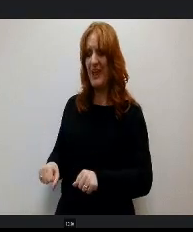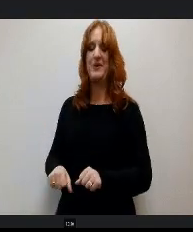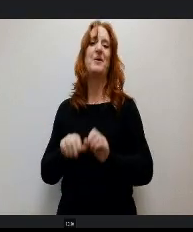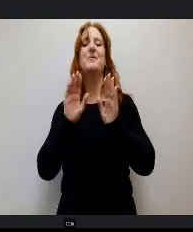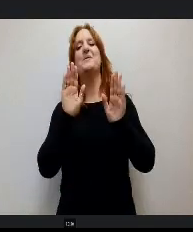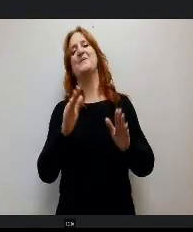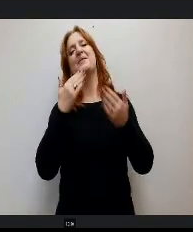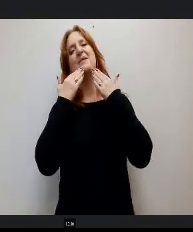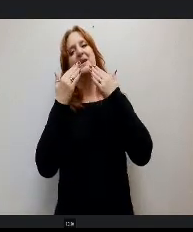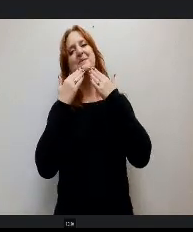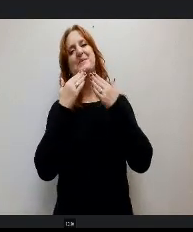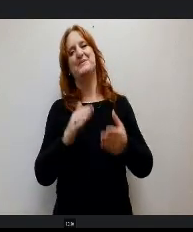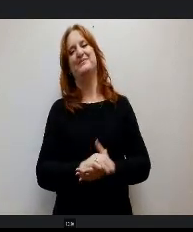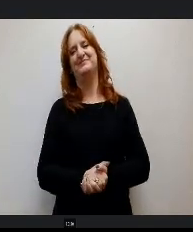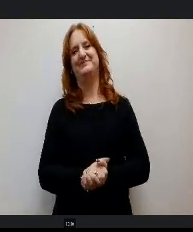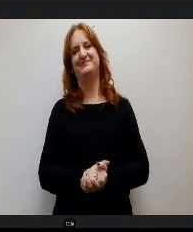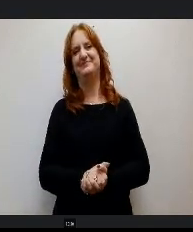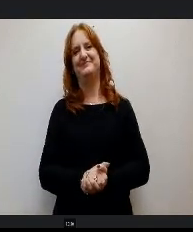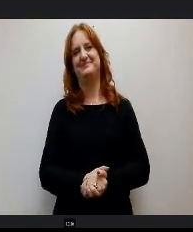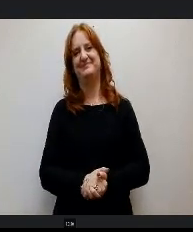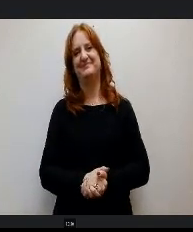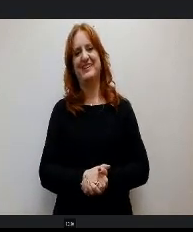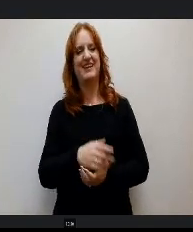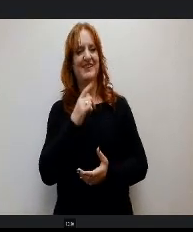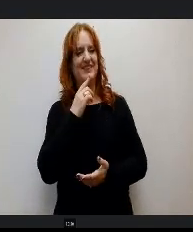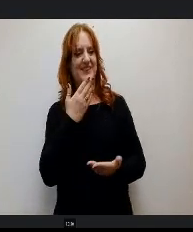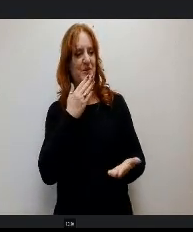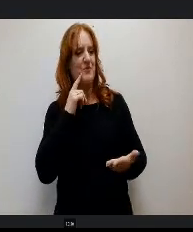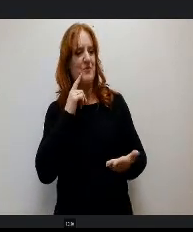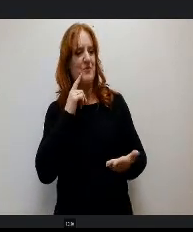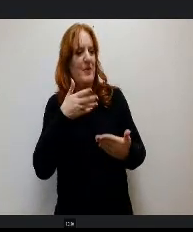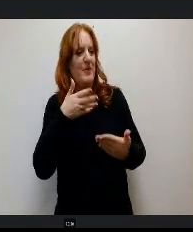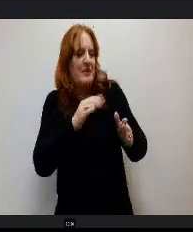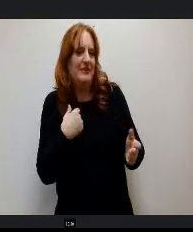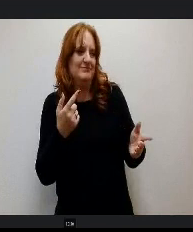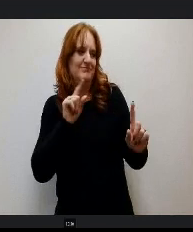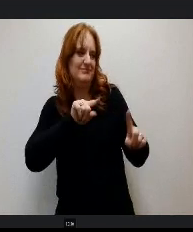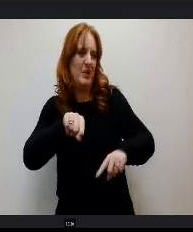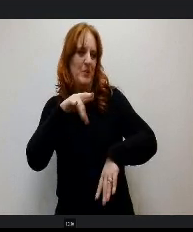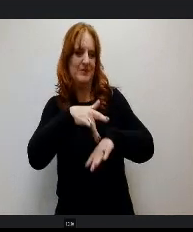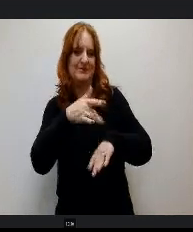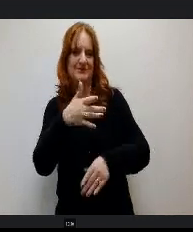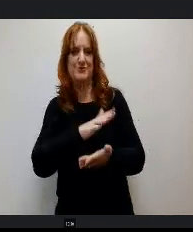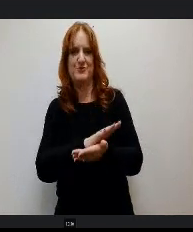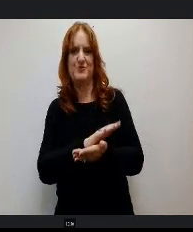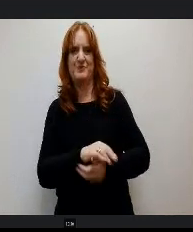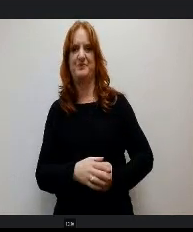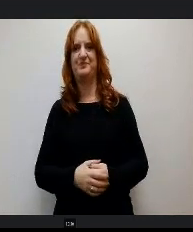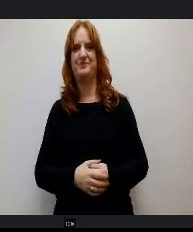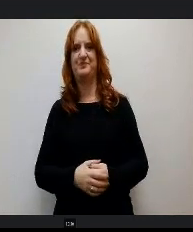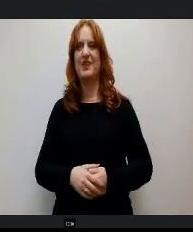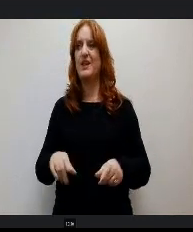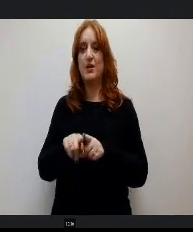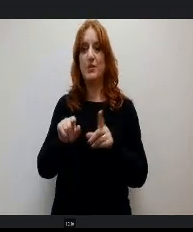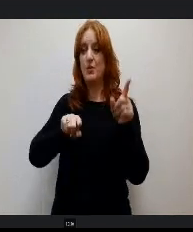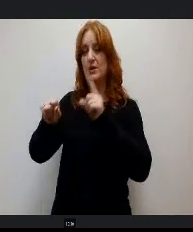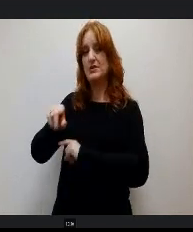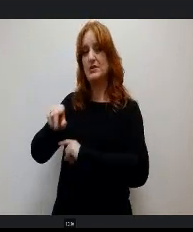much for letting me be there. Yeah, that's awesome. Thank you. Had a chance to go to the warehouse, which was great. I